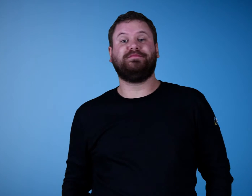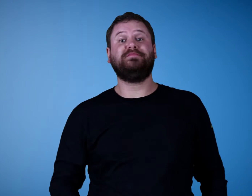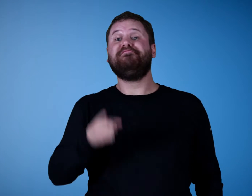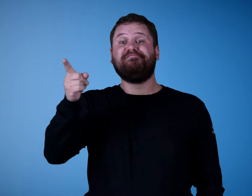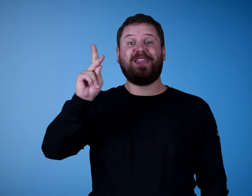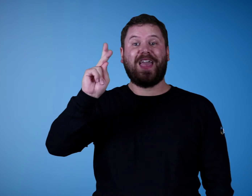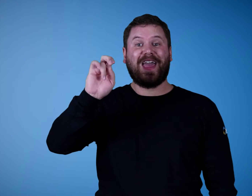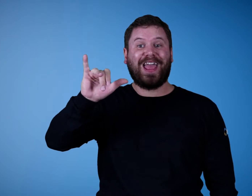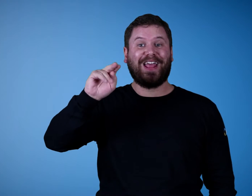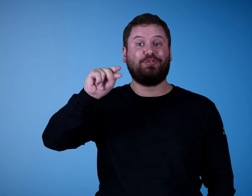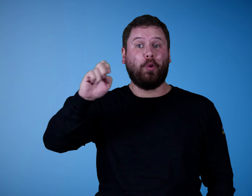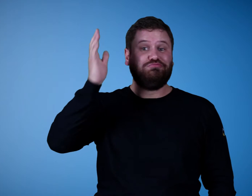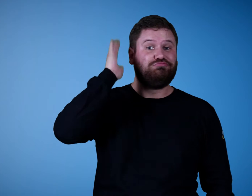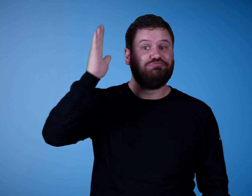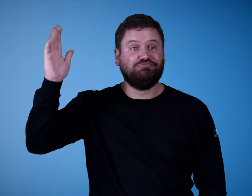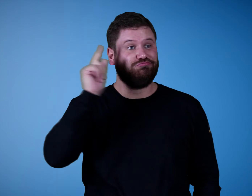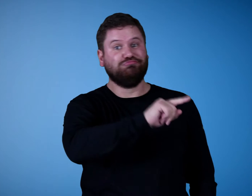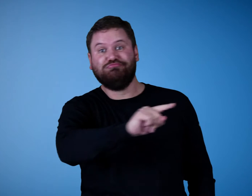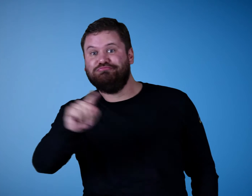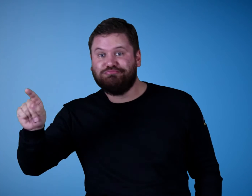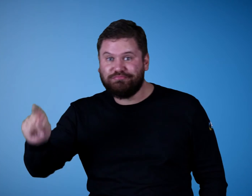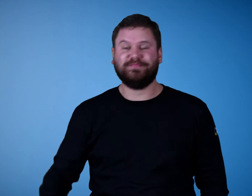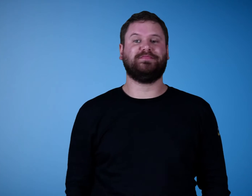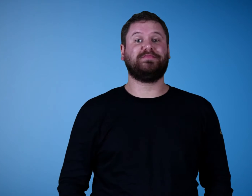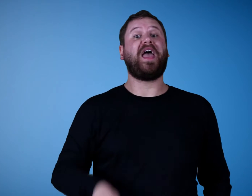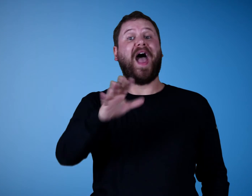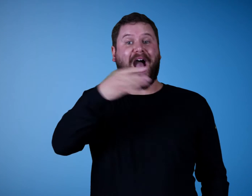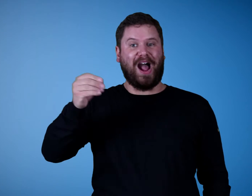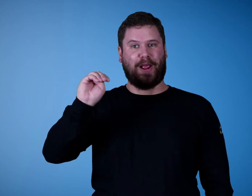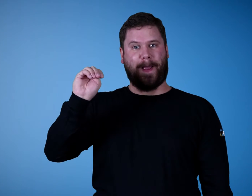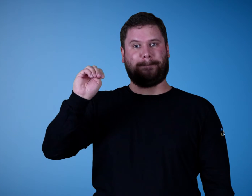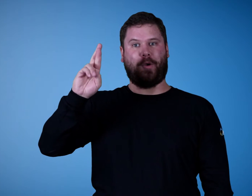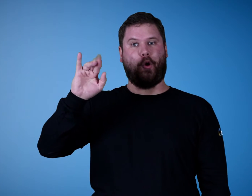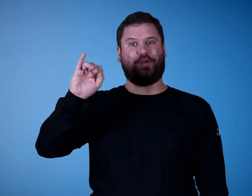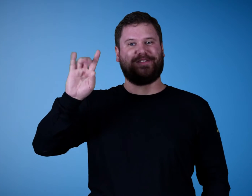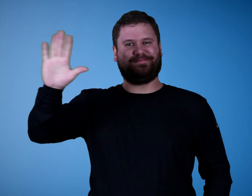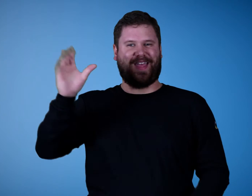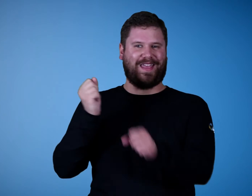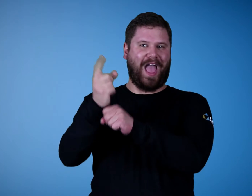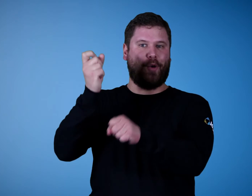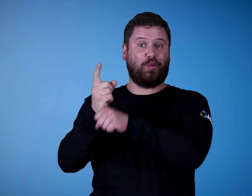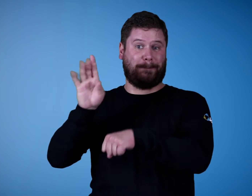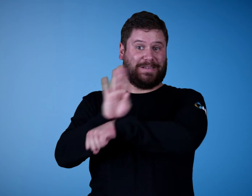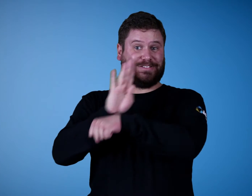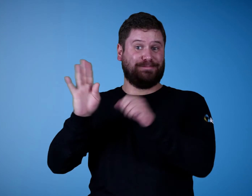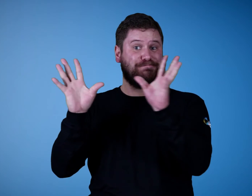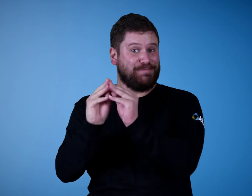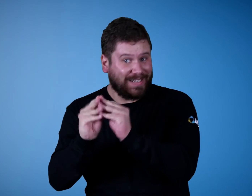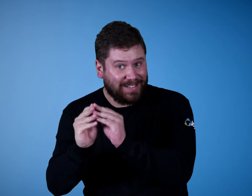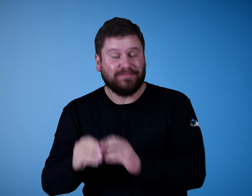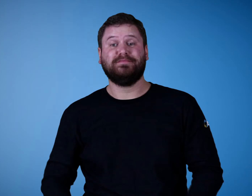keynote speakers, and MRID's annual business meeting.